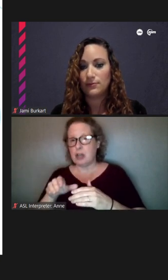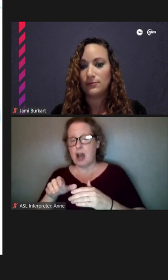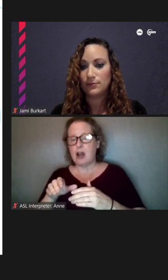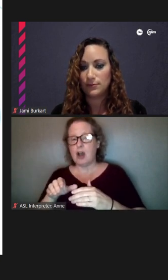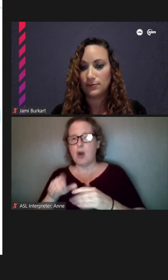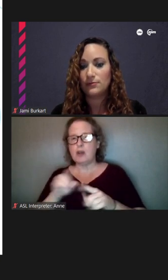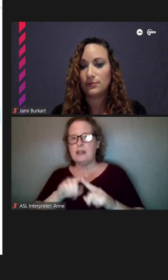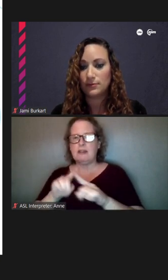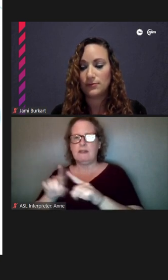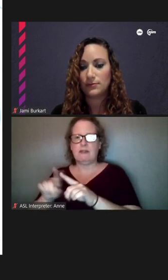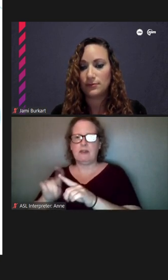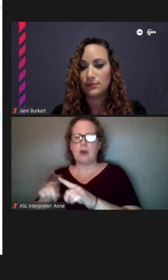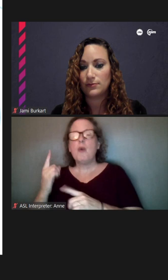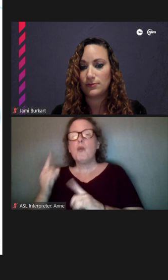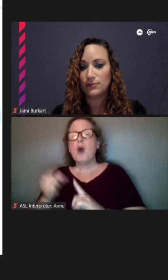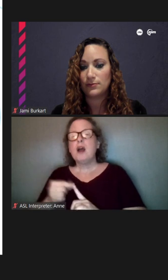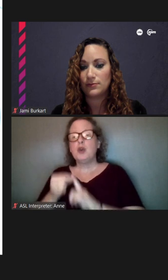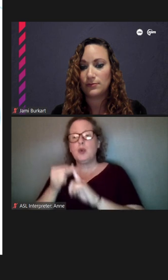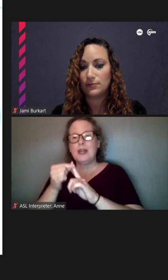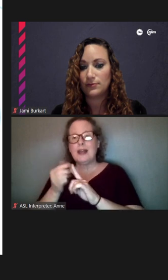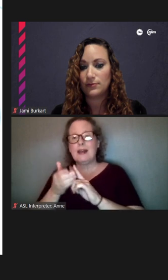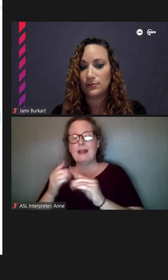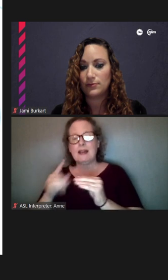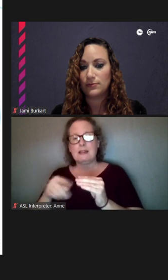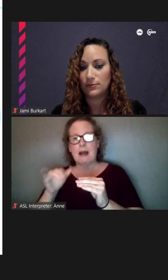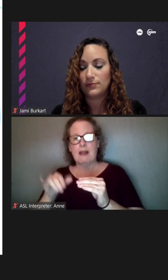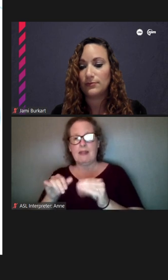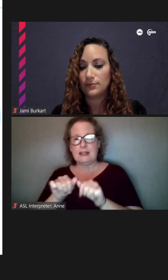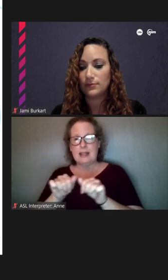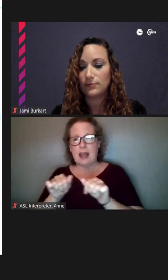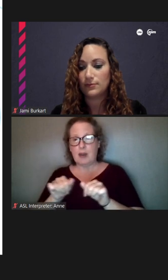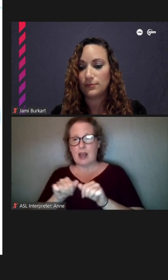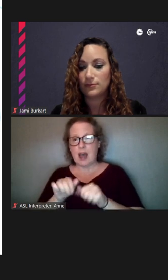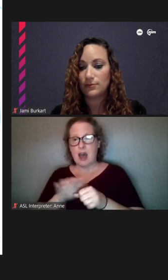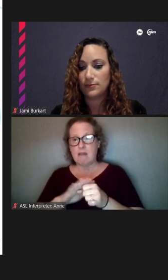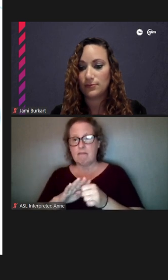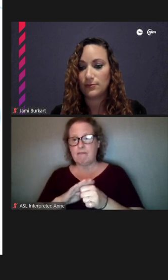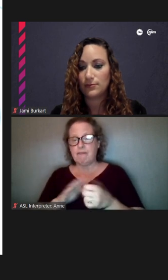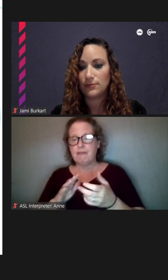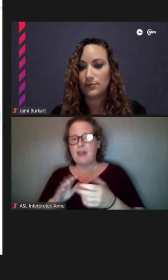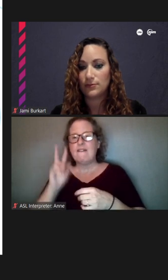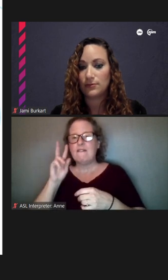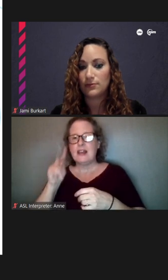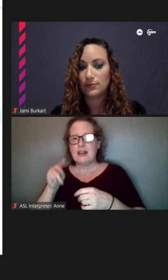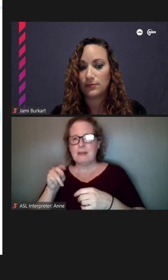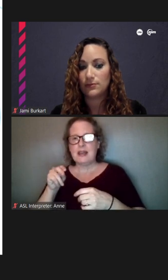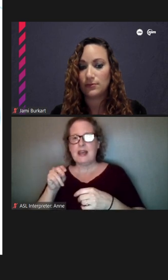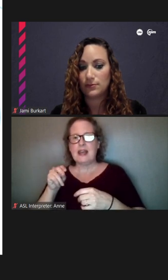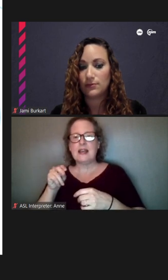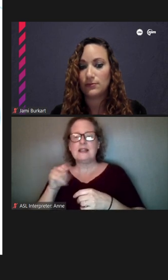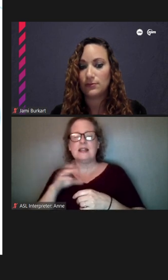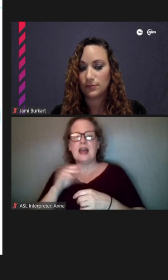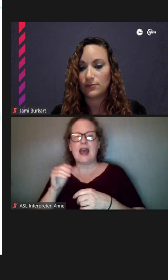of the very unique things about this particular area is the Vietnamese and Asian influence around